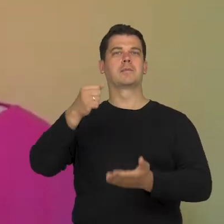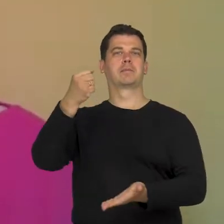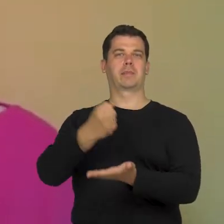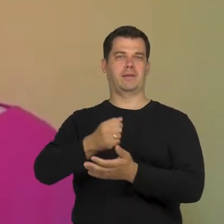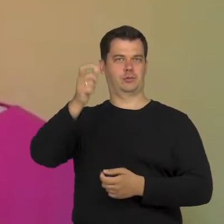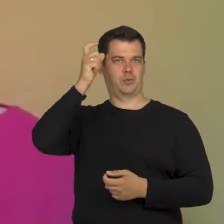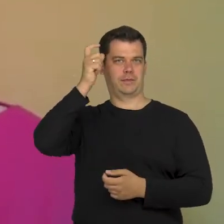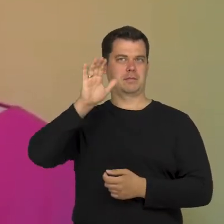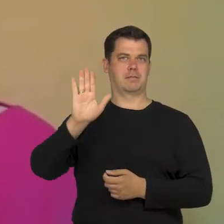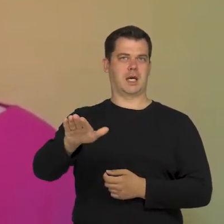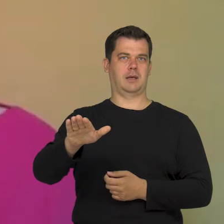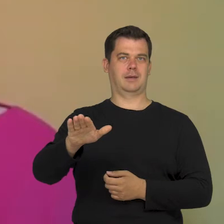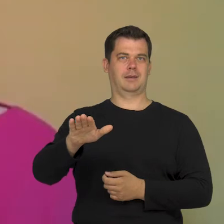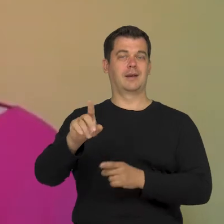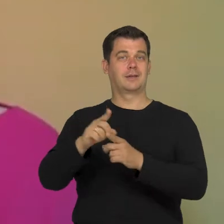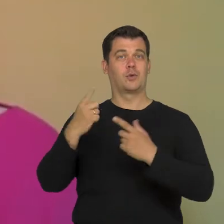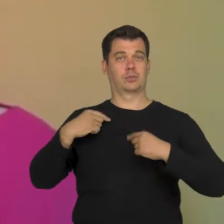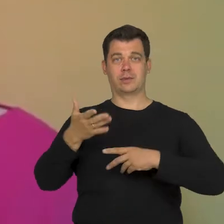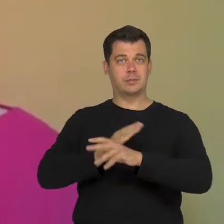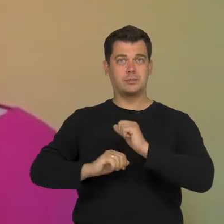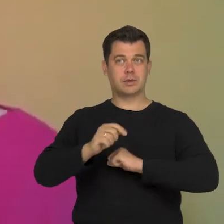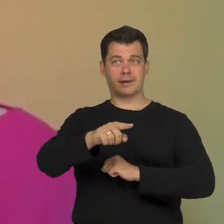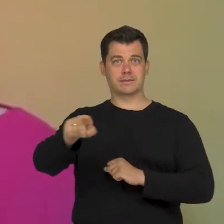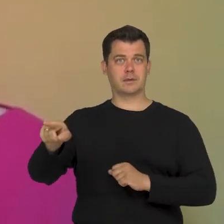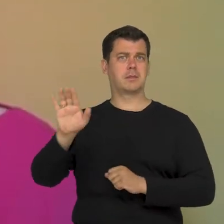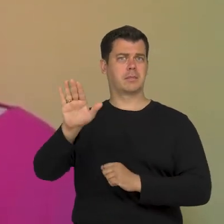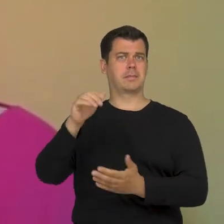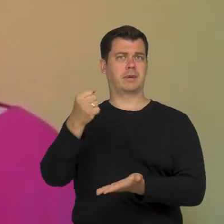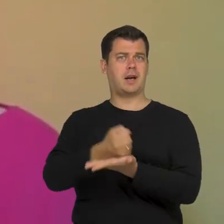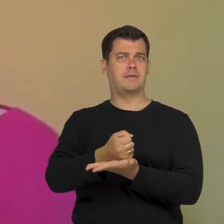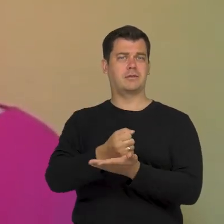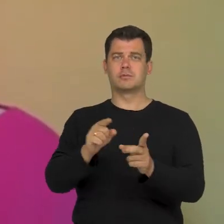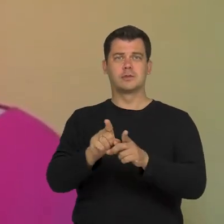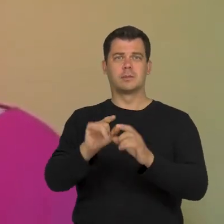That people with disability have the same rights like others.